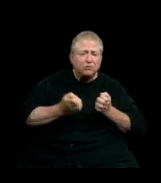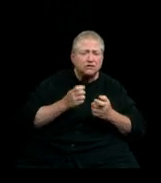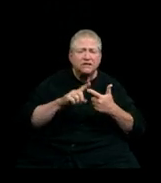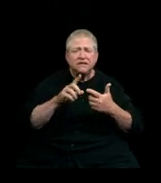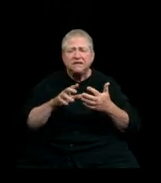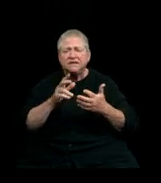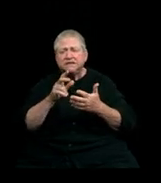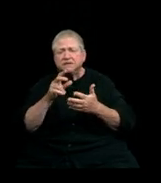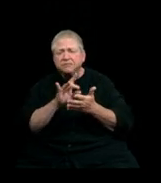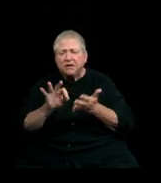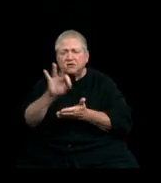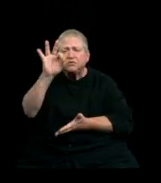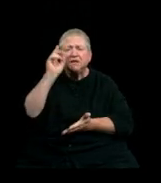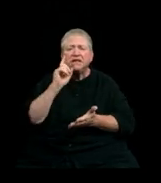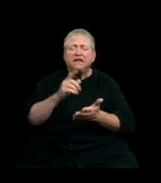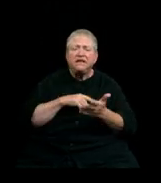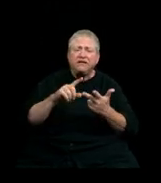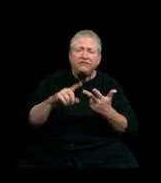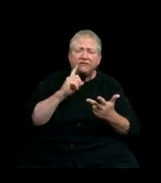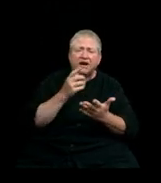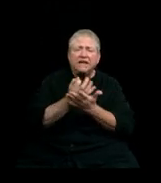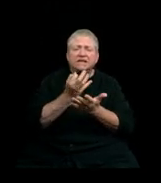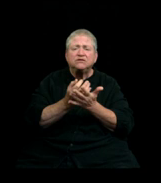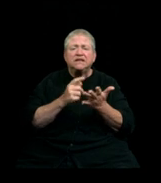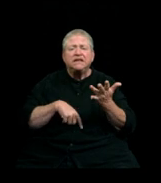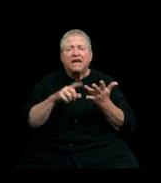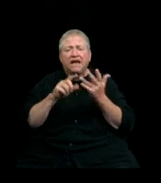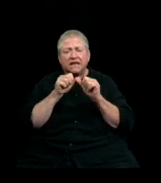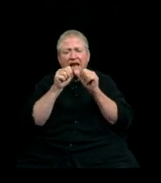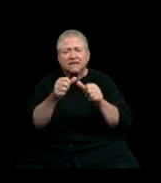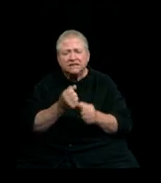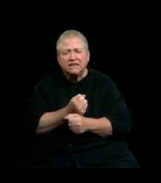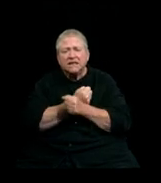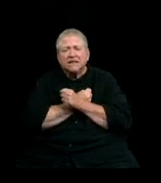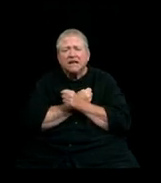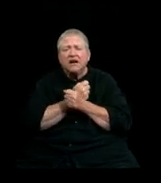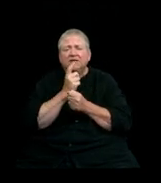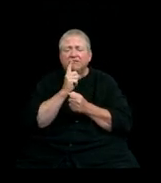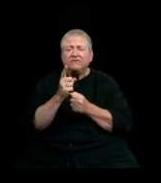financially, and with lasting love and affection. Although I can’t see you,